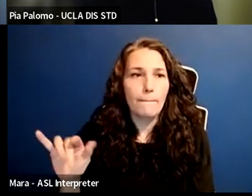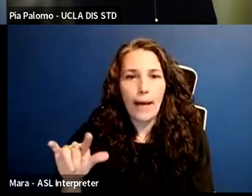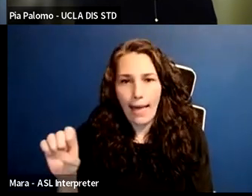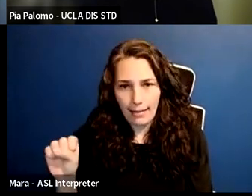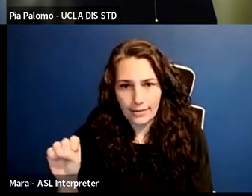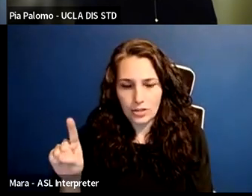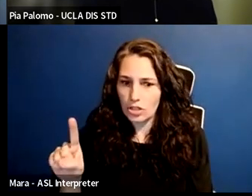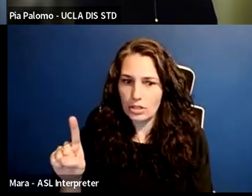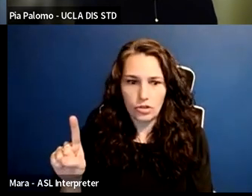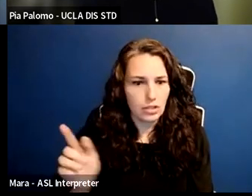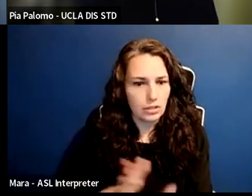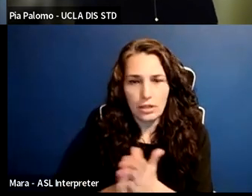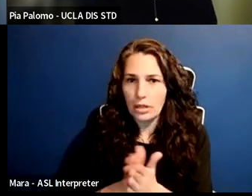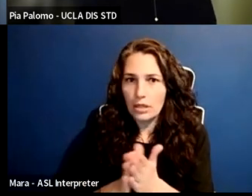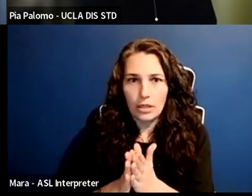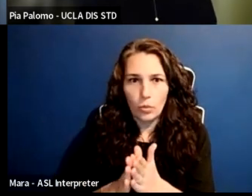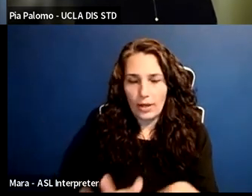but I think because of who she is,